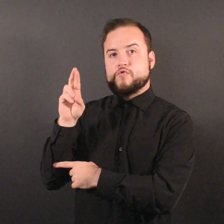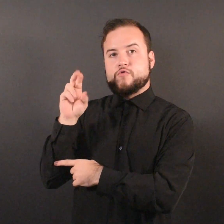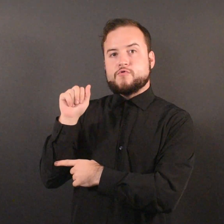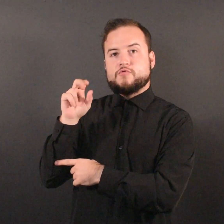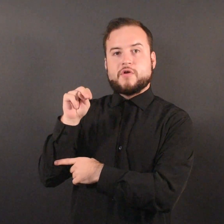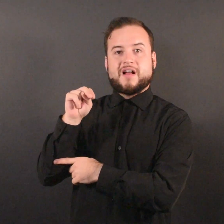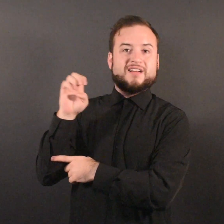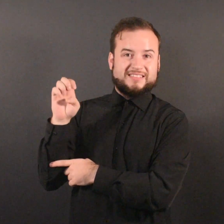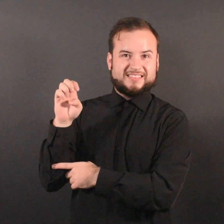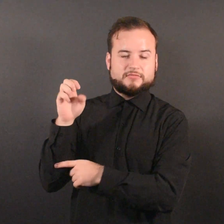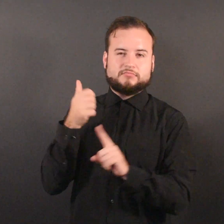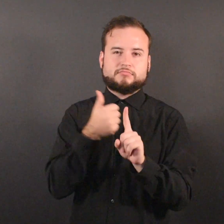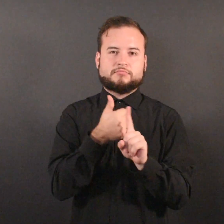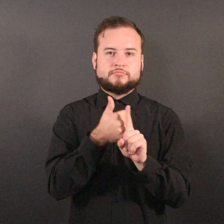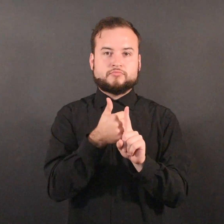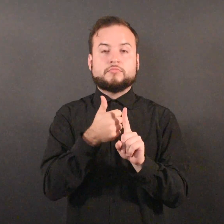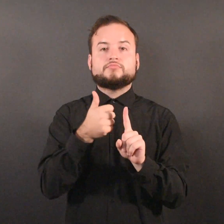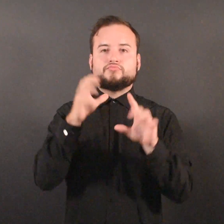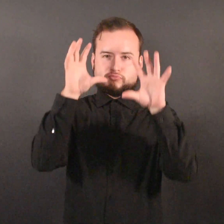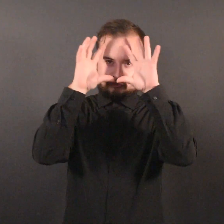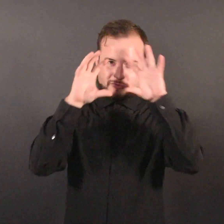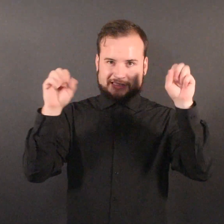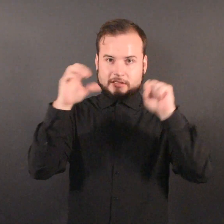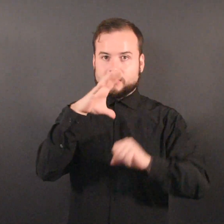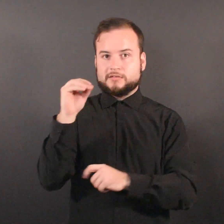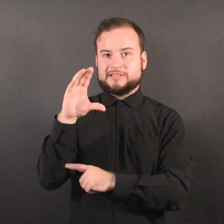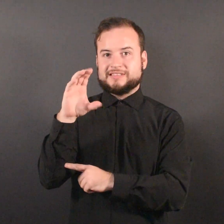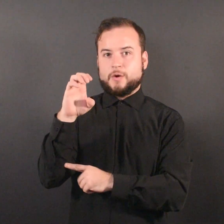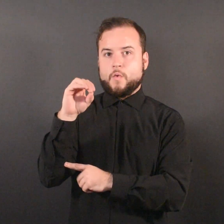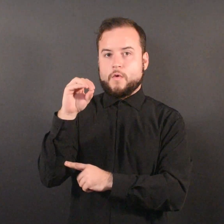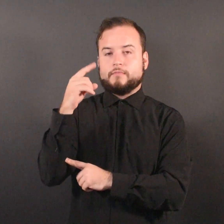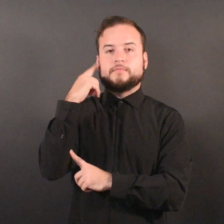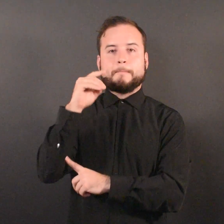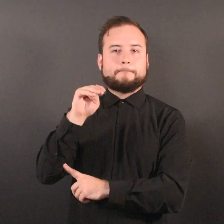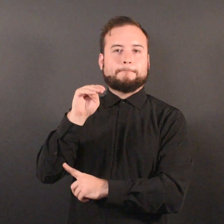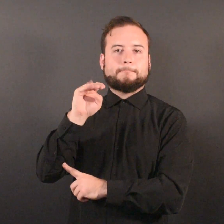president and CEO, Minnesota Hospital Association.